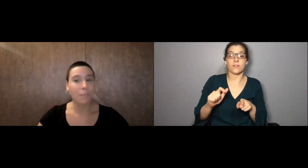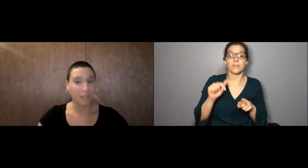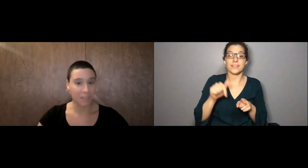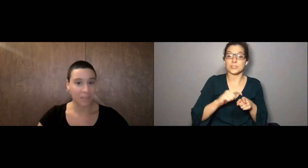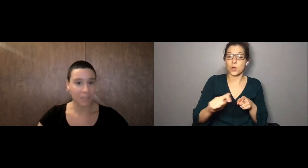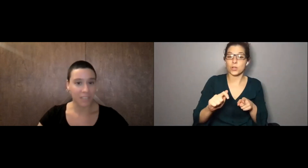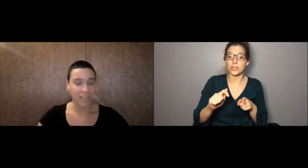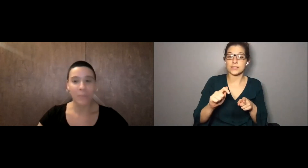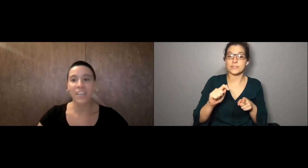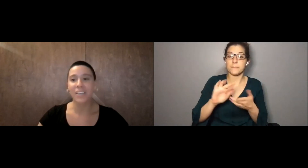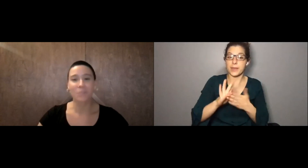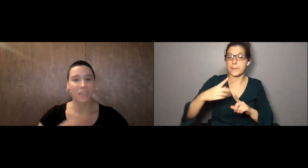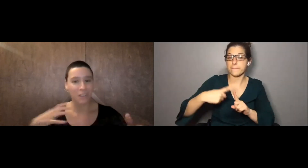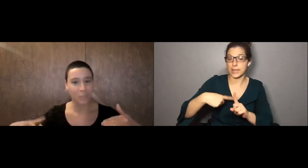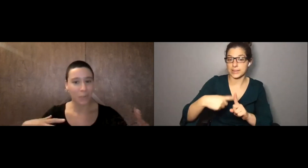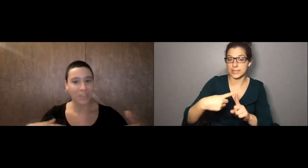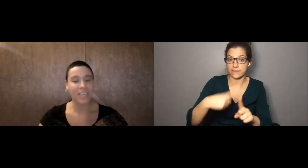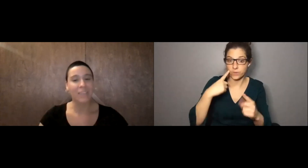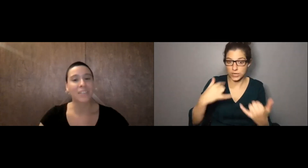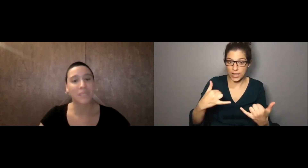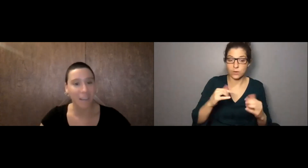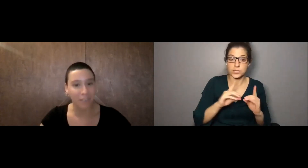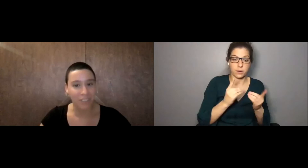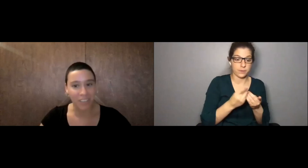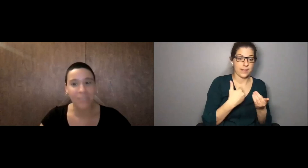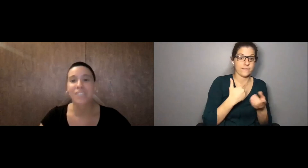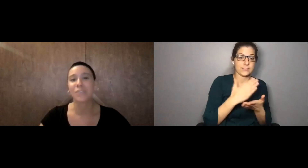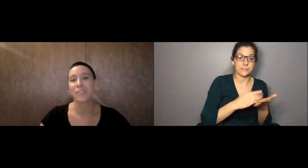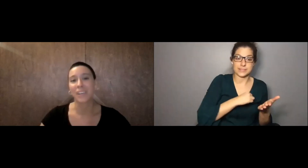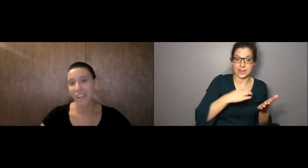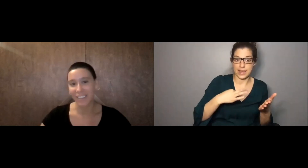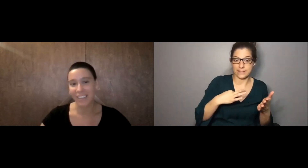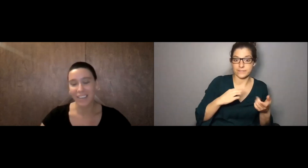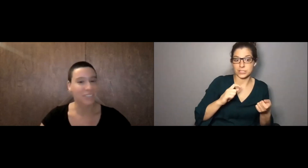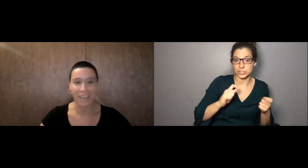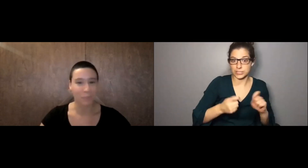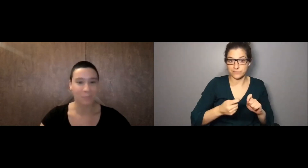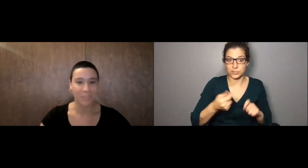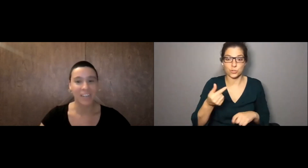Field-Wide Call is moving to monthly for the time being. Our department is having some staffing shifts. You know that Greg